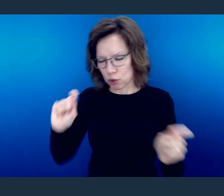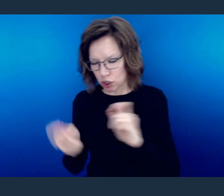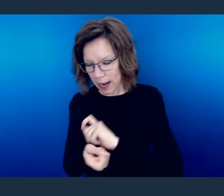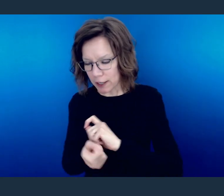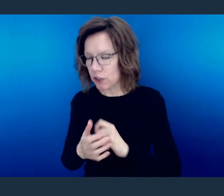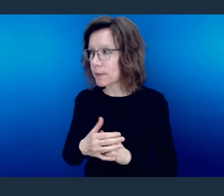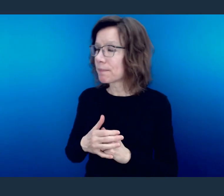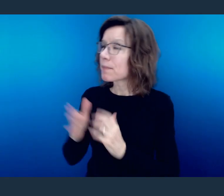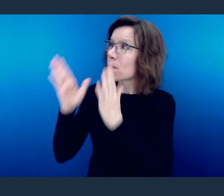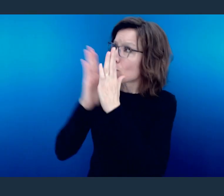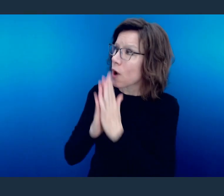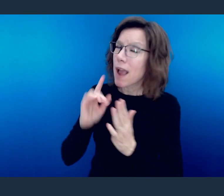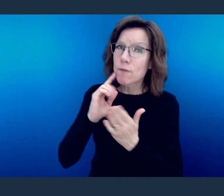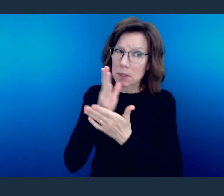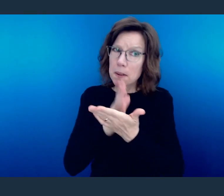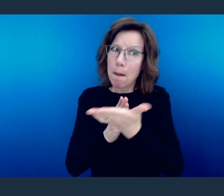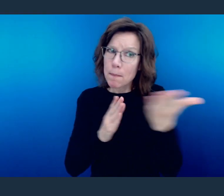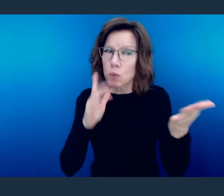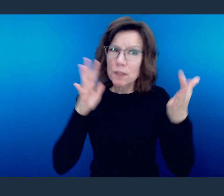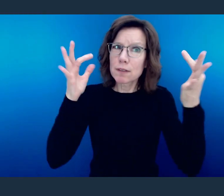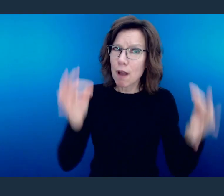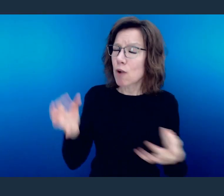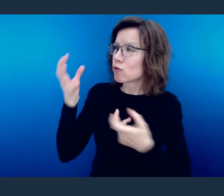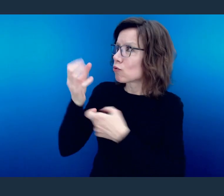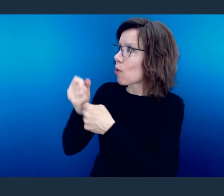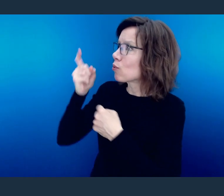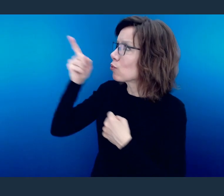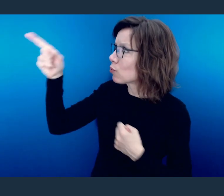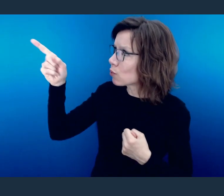Lord, let them know that You love them and that You have Your arms wide open ready to